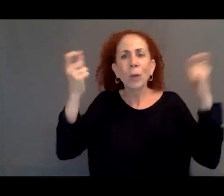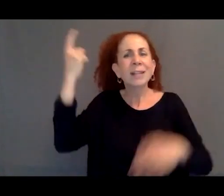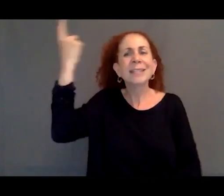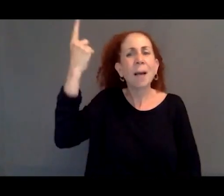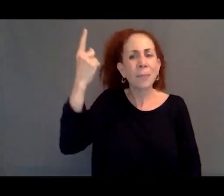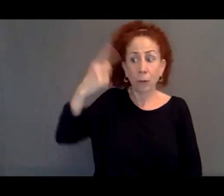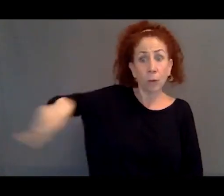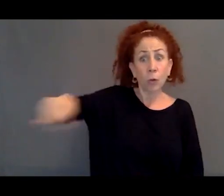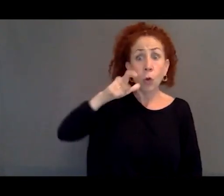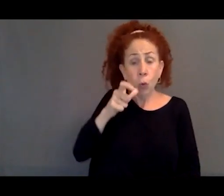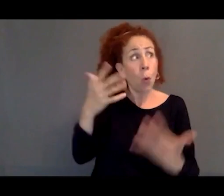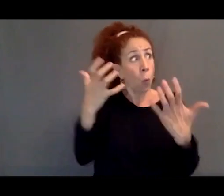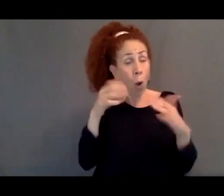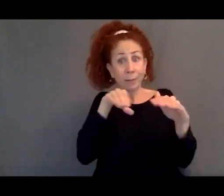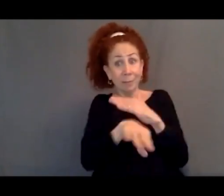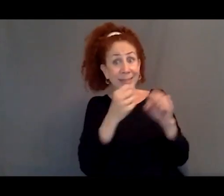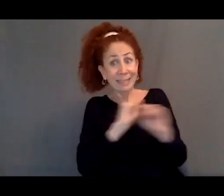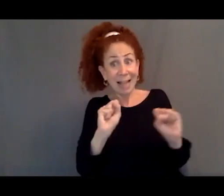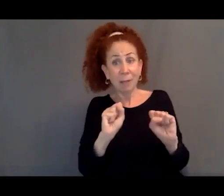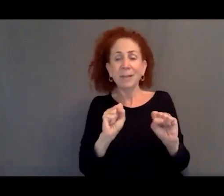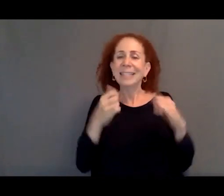where those who are seeking asylum can be productive in some fashion?